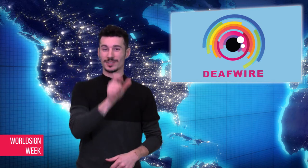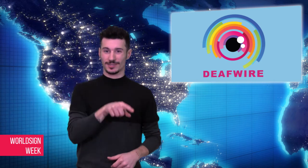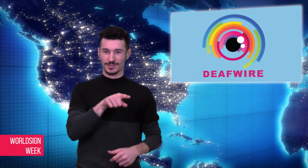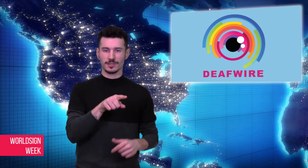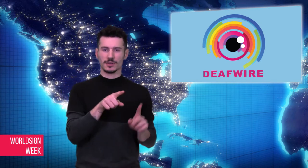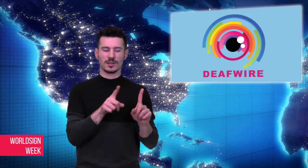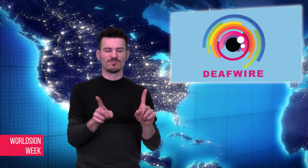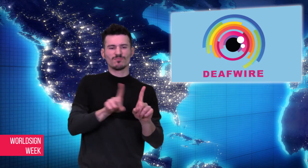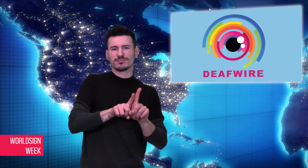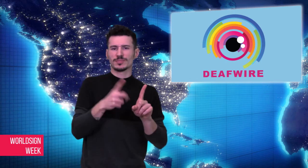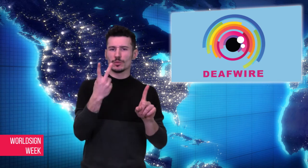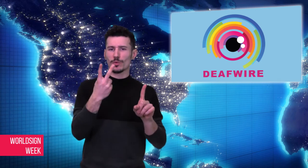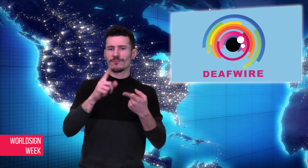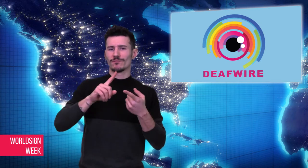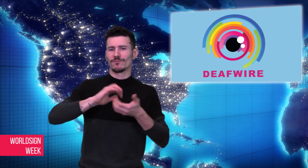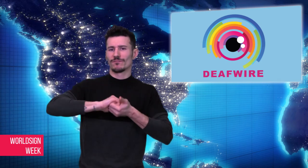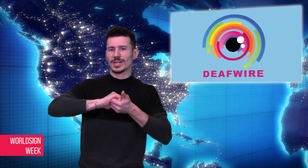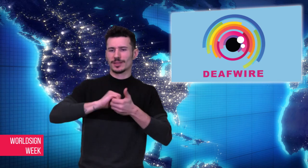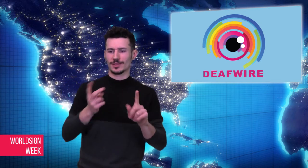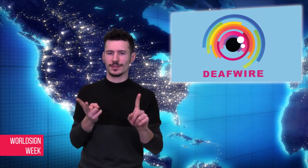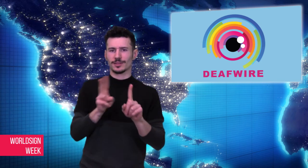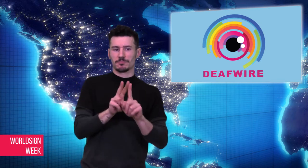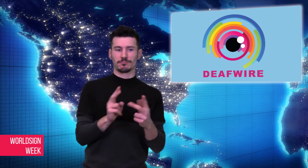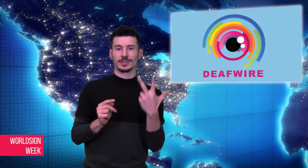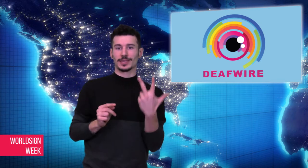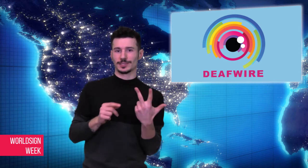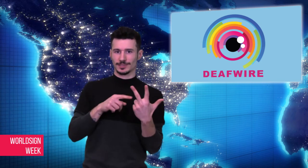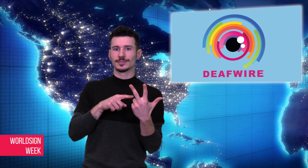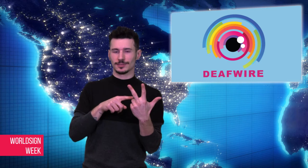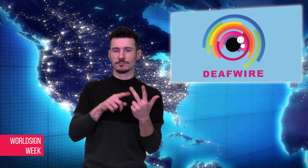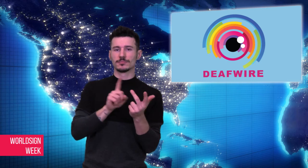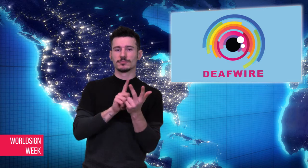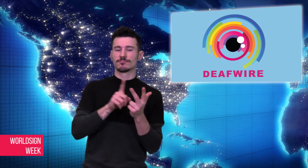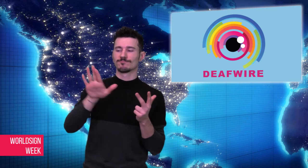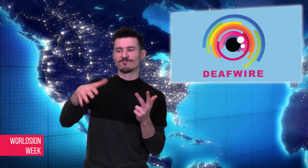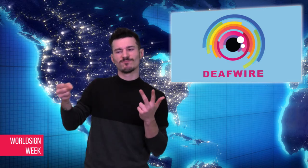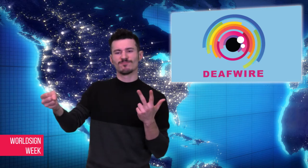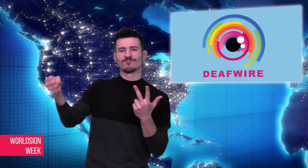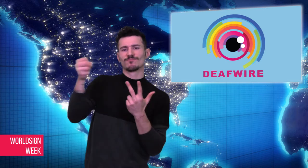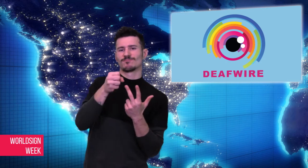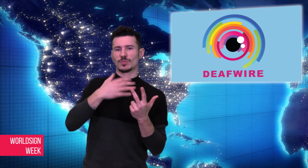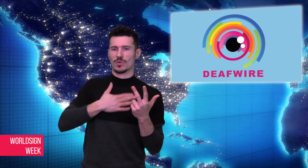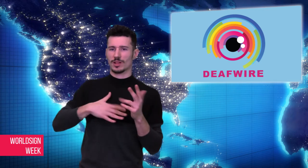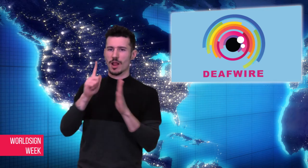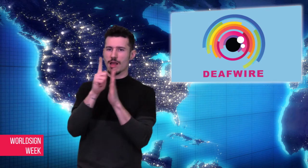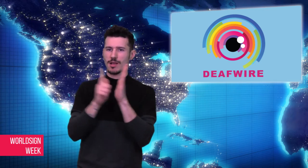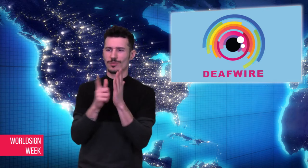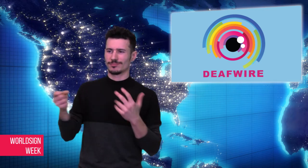interpreter. No interpreters, however